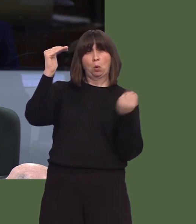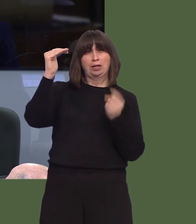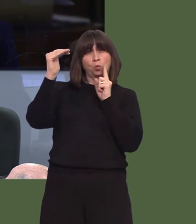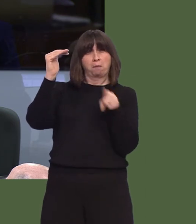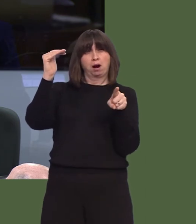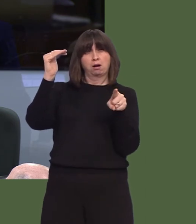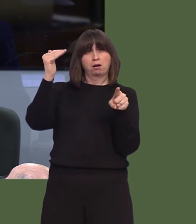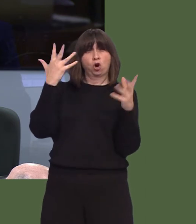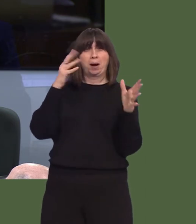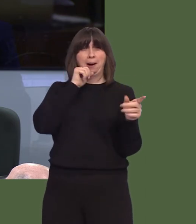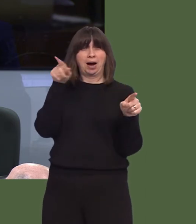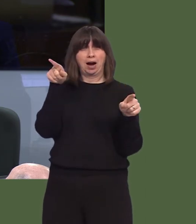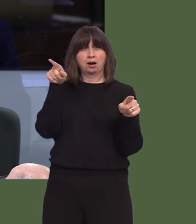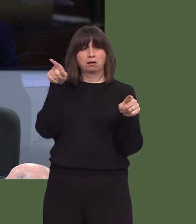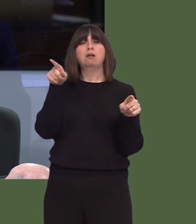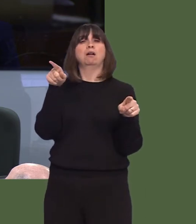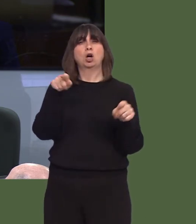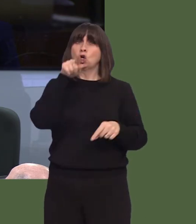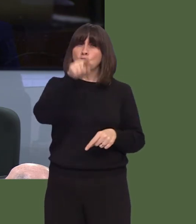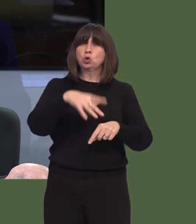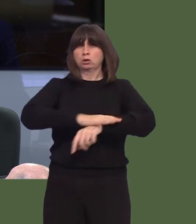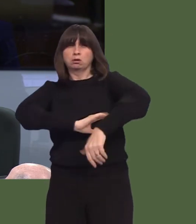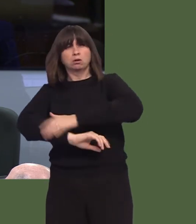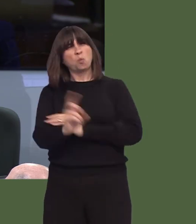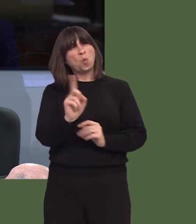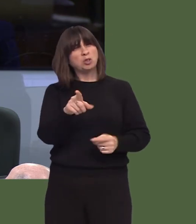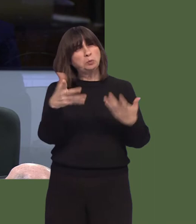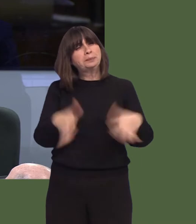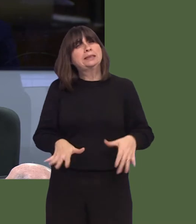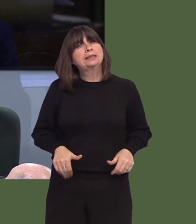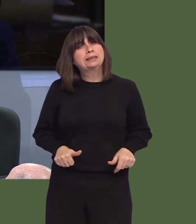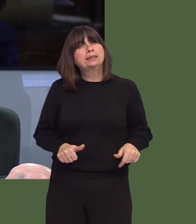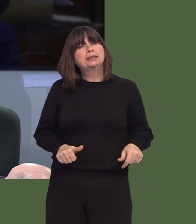First Minister, what actions are you taking or have you taken, perhaps looking at your